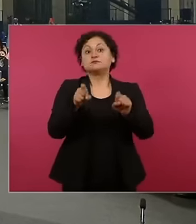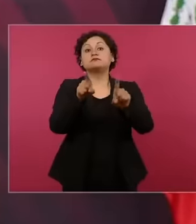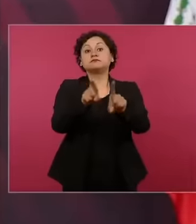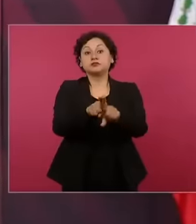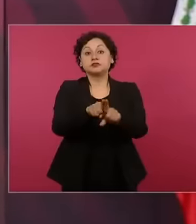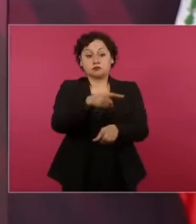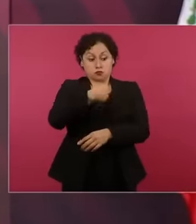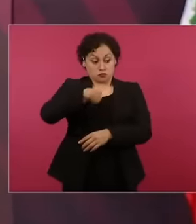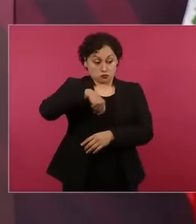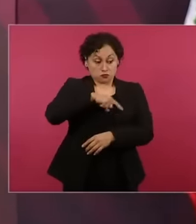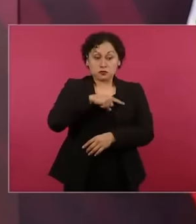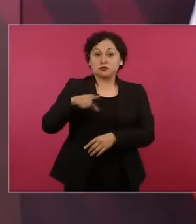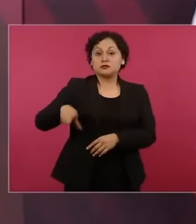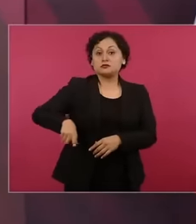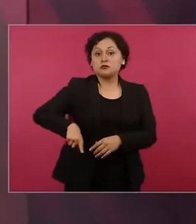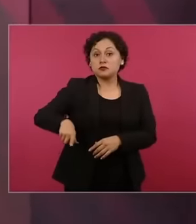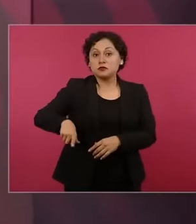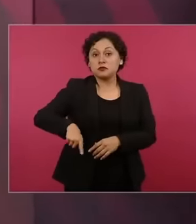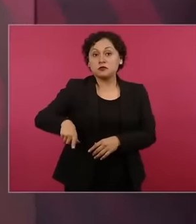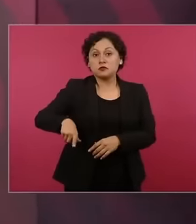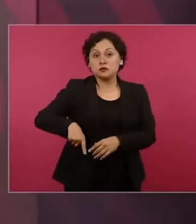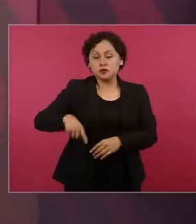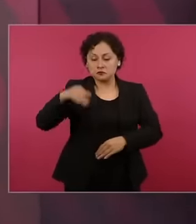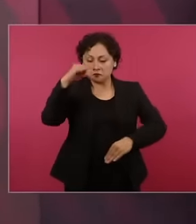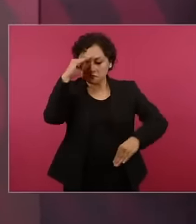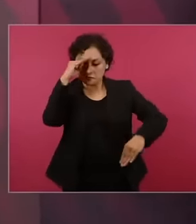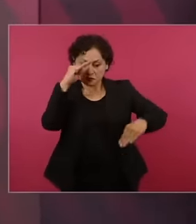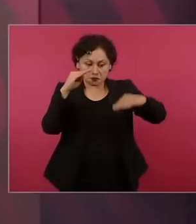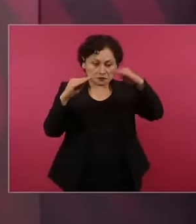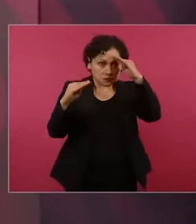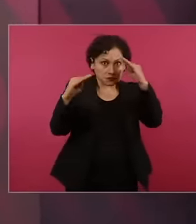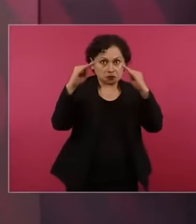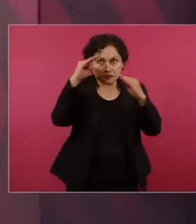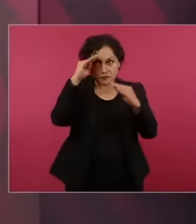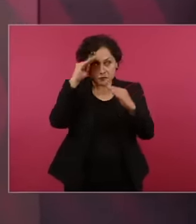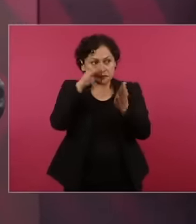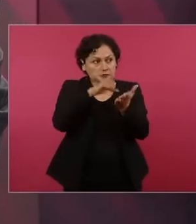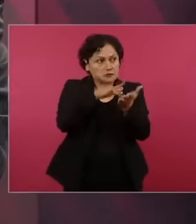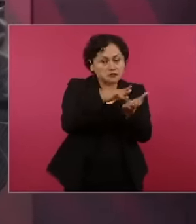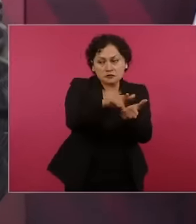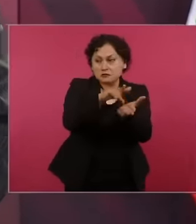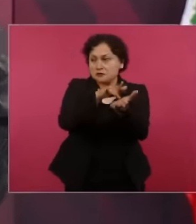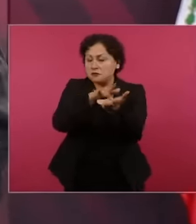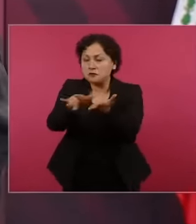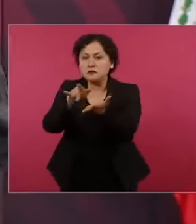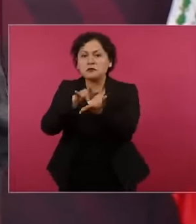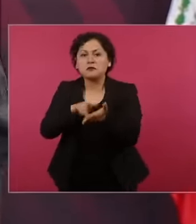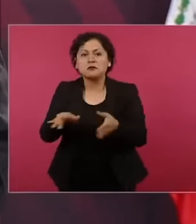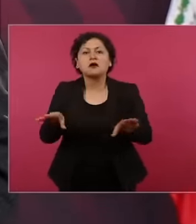social benefits to the limit of our possibilities.